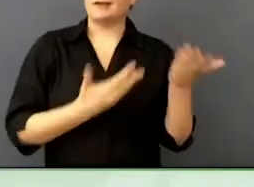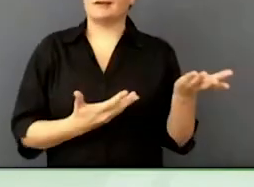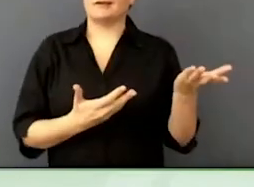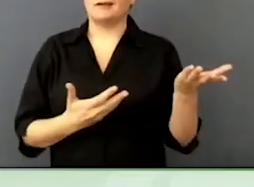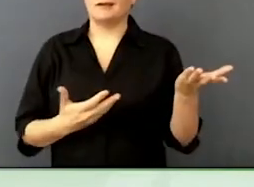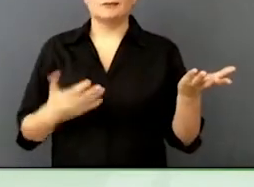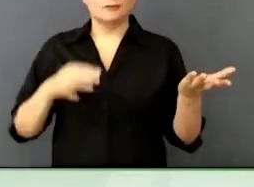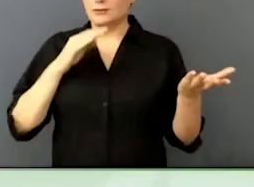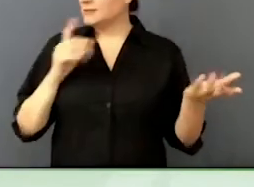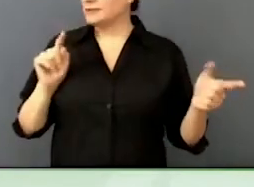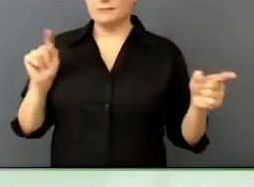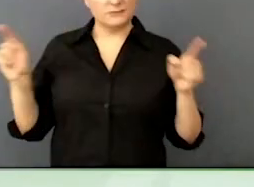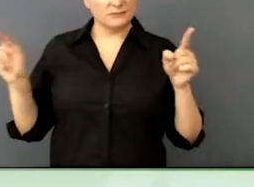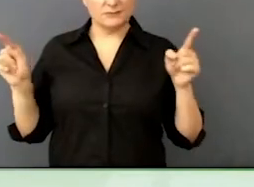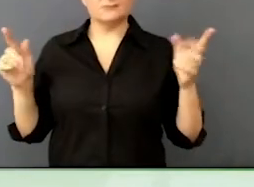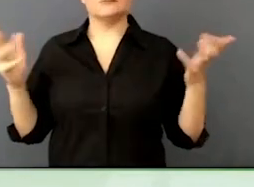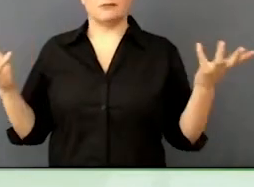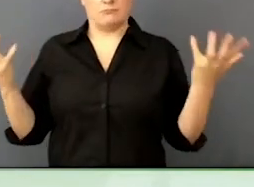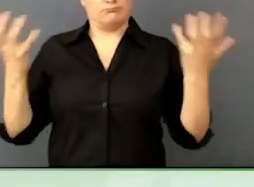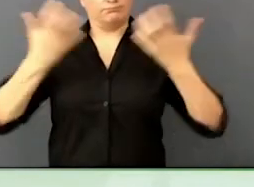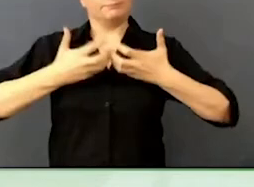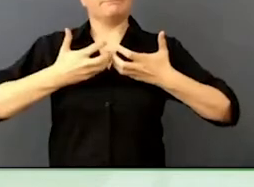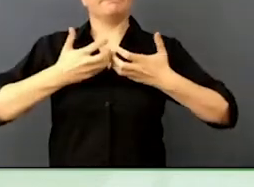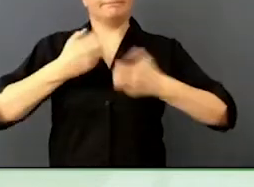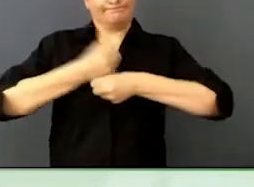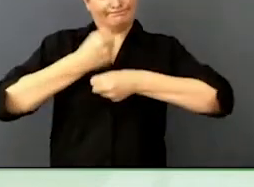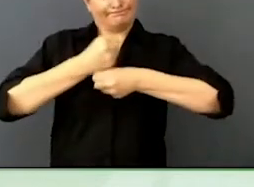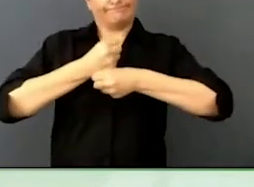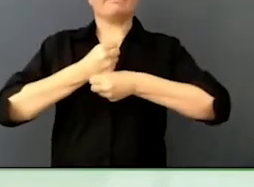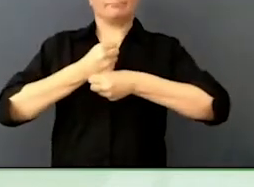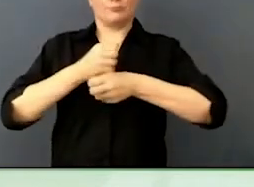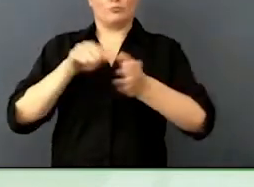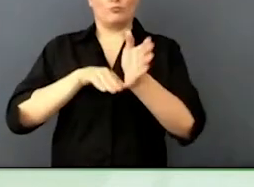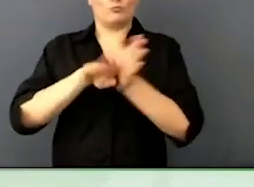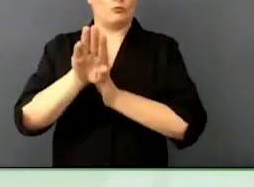If you manage to link this in a better way, everyone will profit.